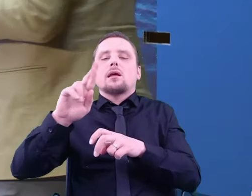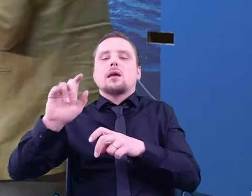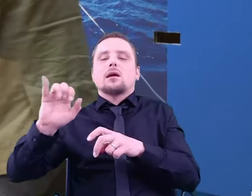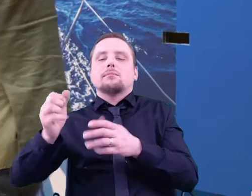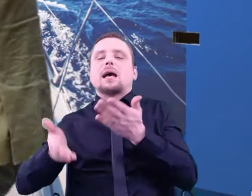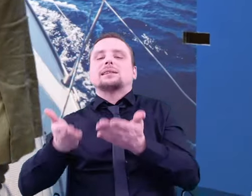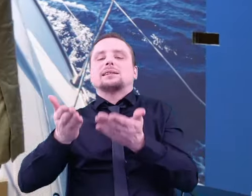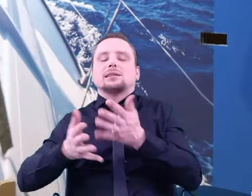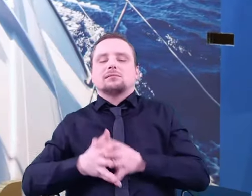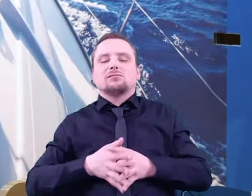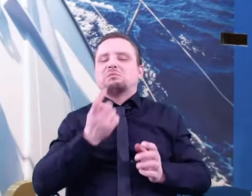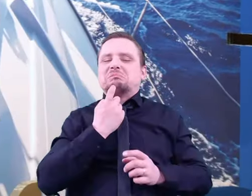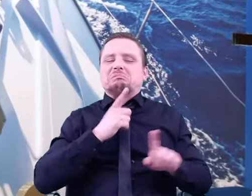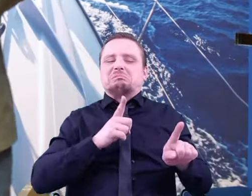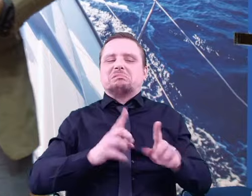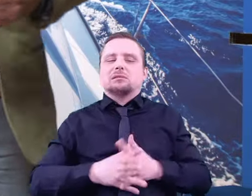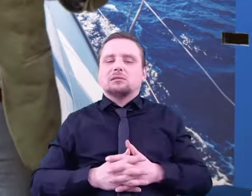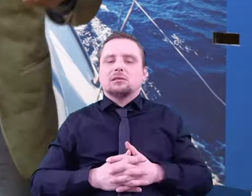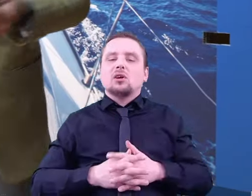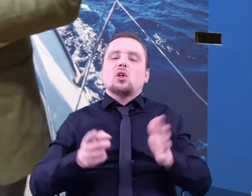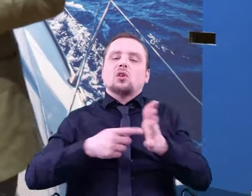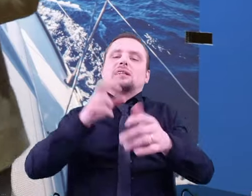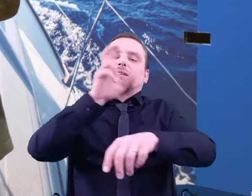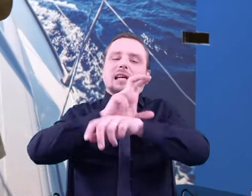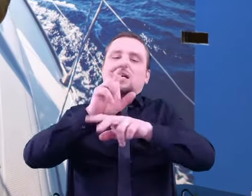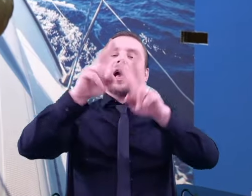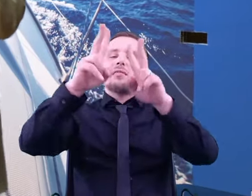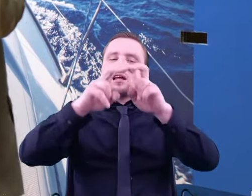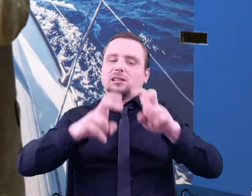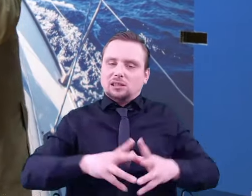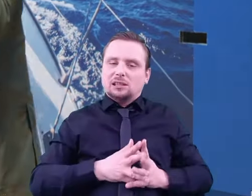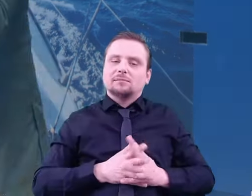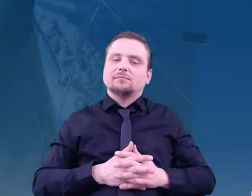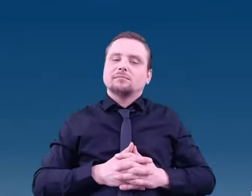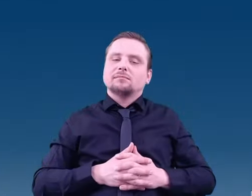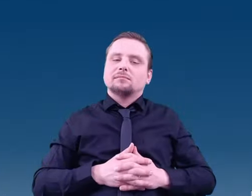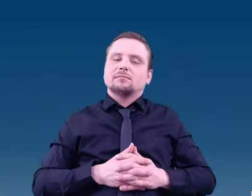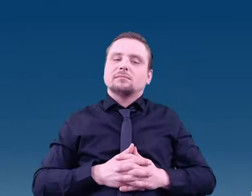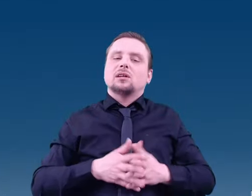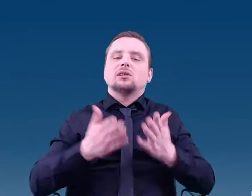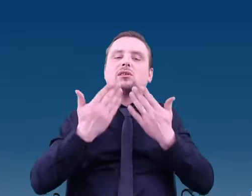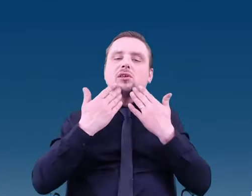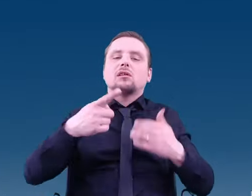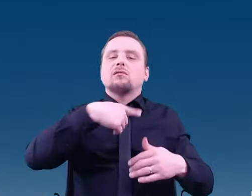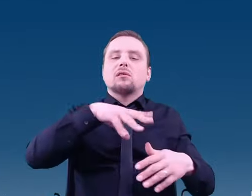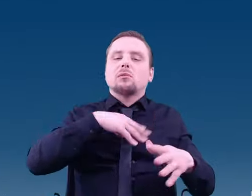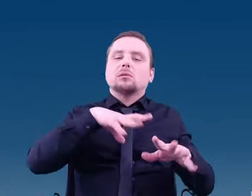It is an analytical technique in which substances can be identified